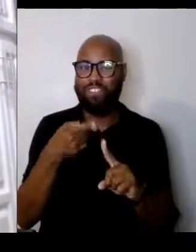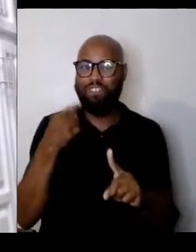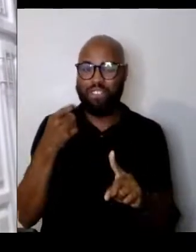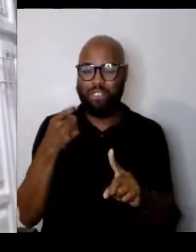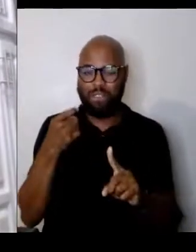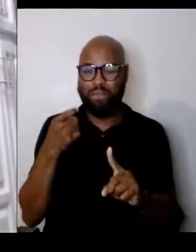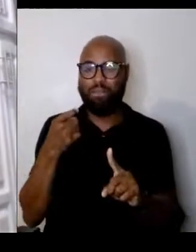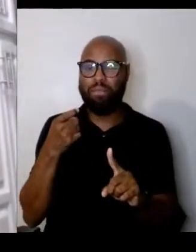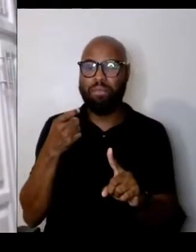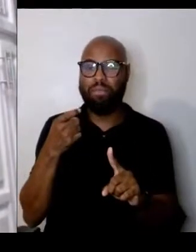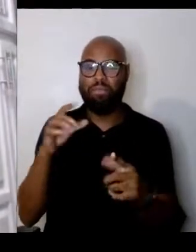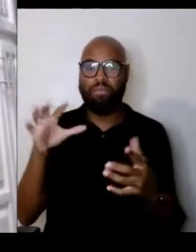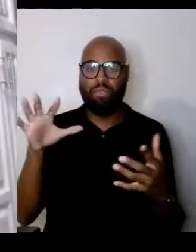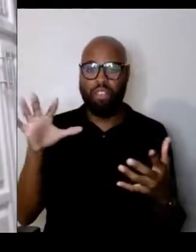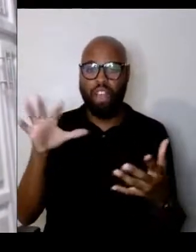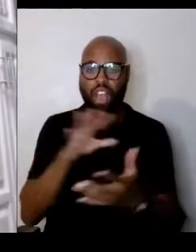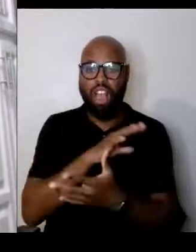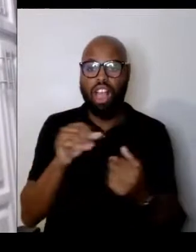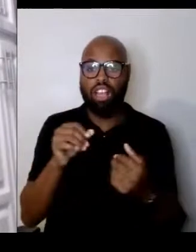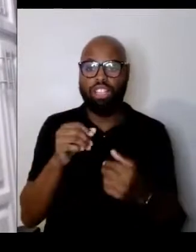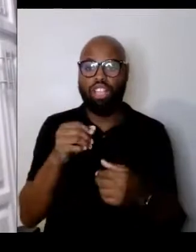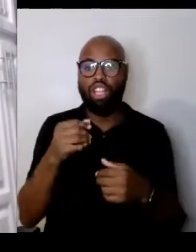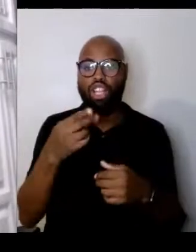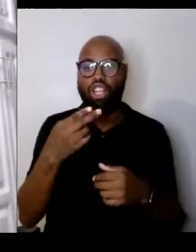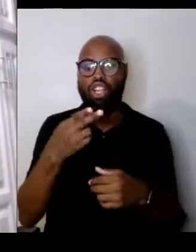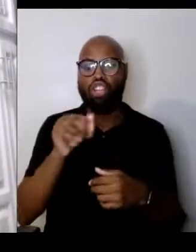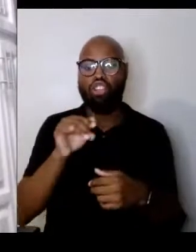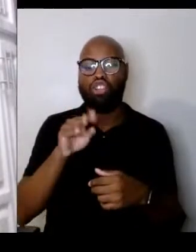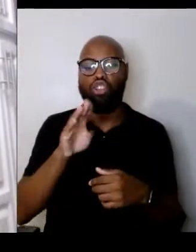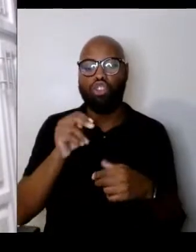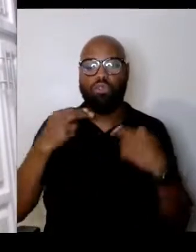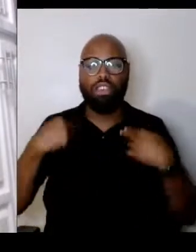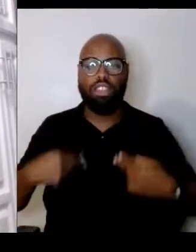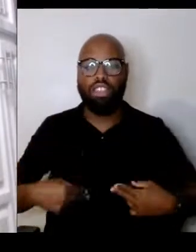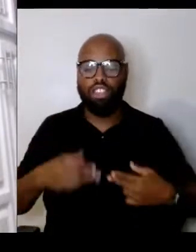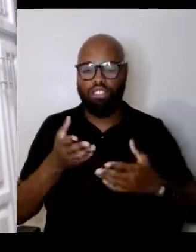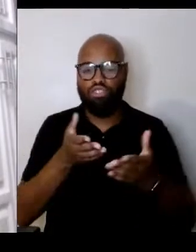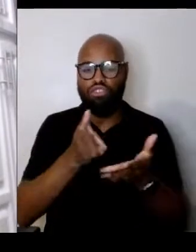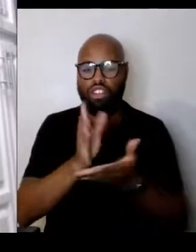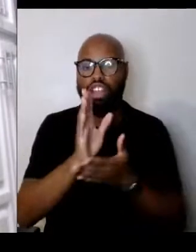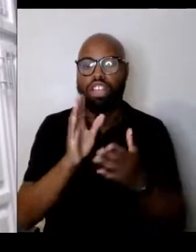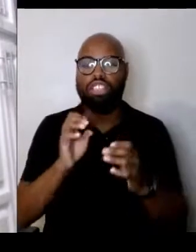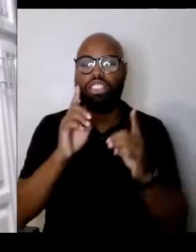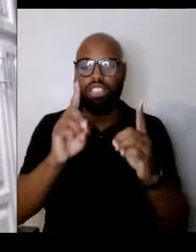the Holocaust and Human Rights Education Center. They have the twinning program